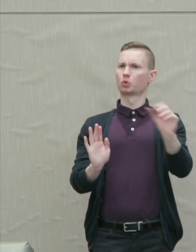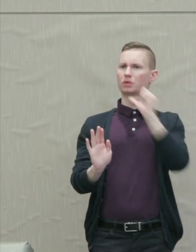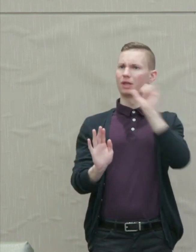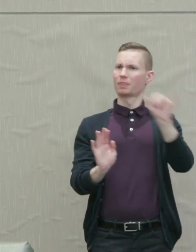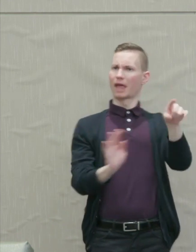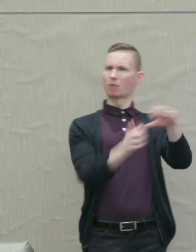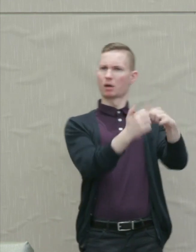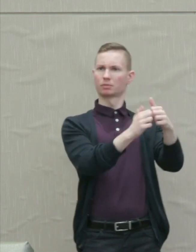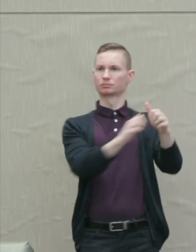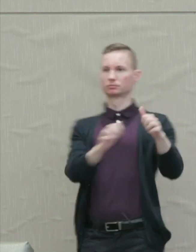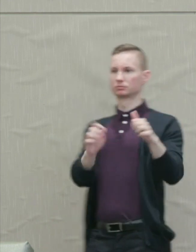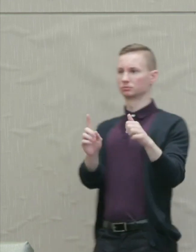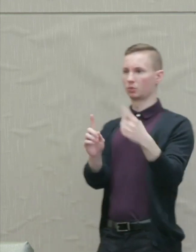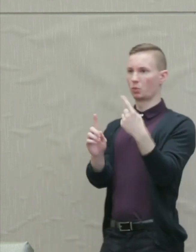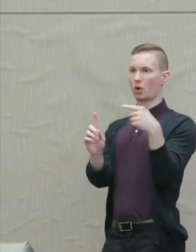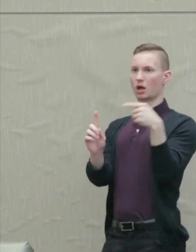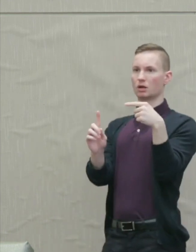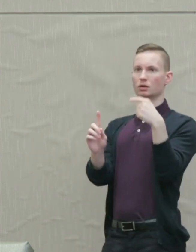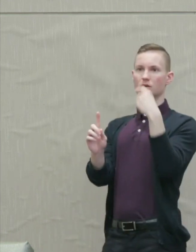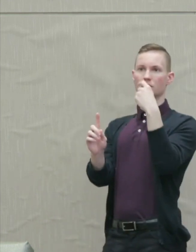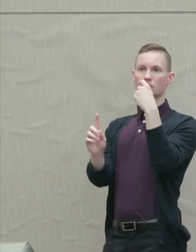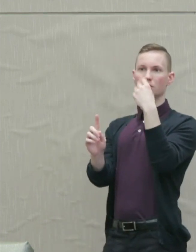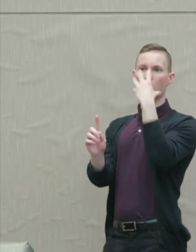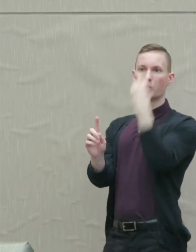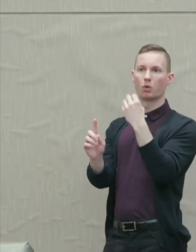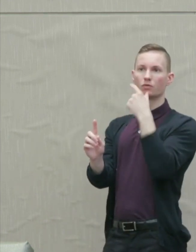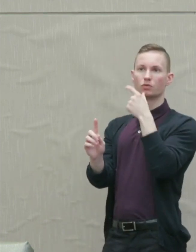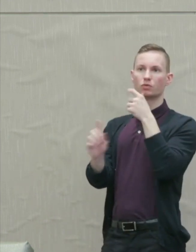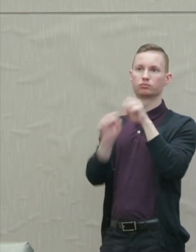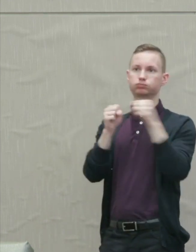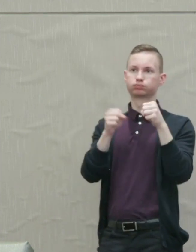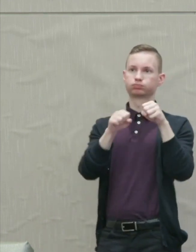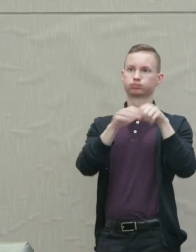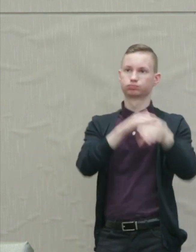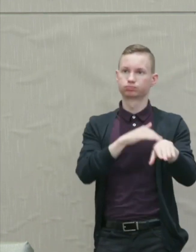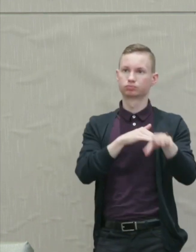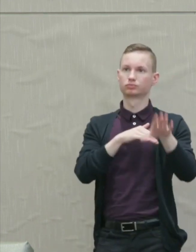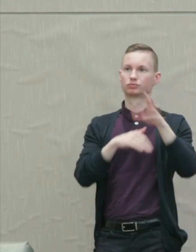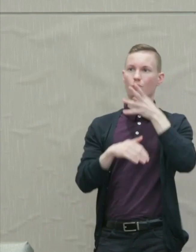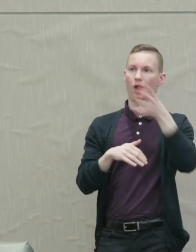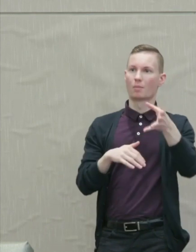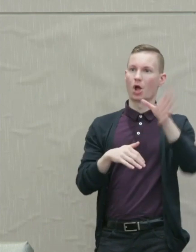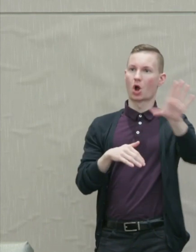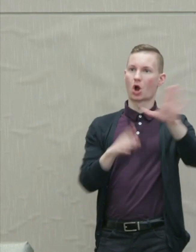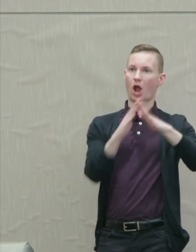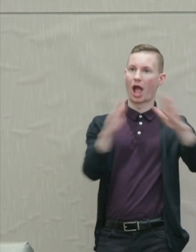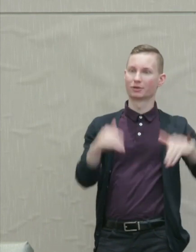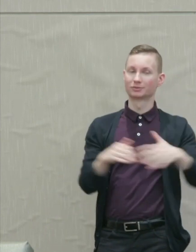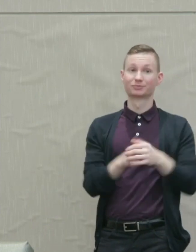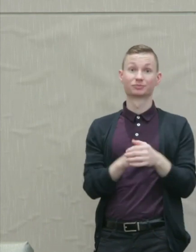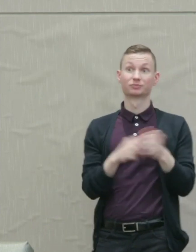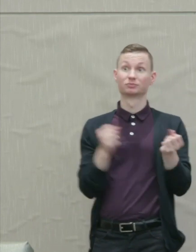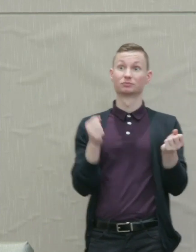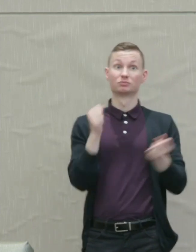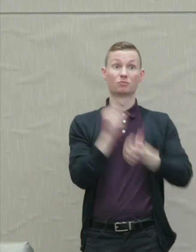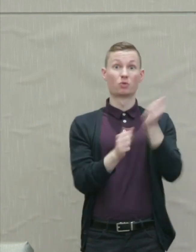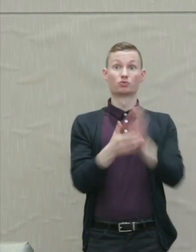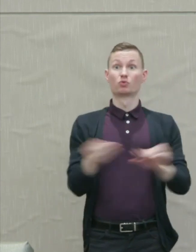It's a single wolf who has broken into Grandmother's house." Martha Nussbaum: In both stories when the ugly villain is killed, the world is just